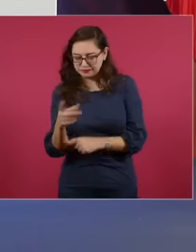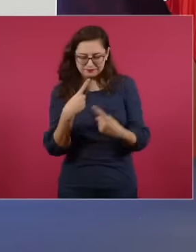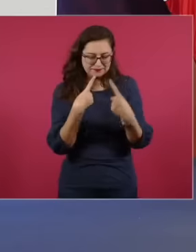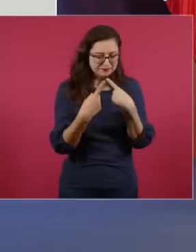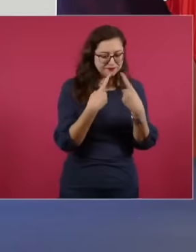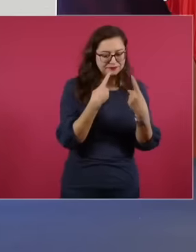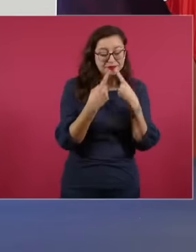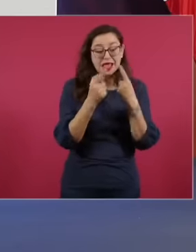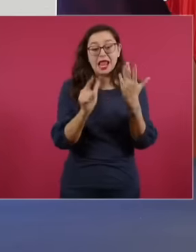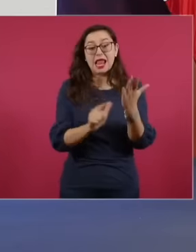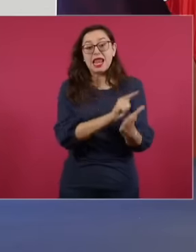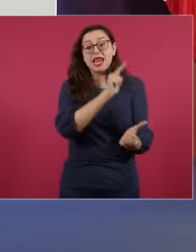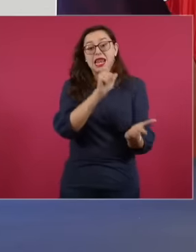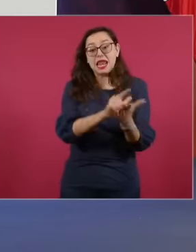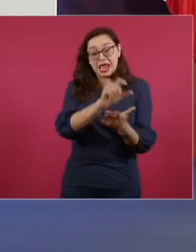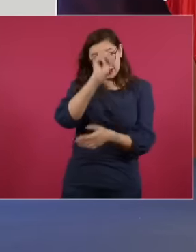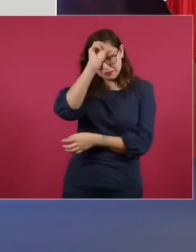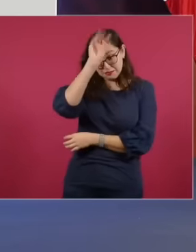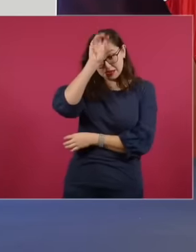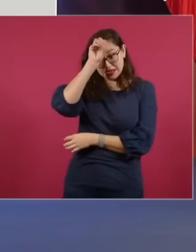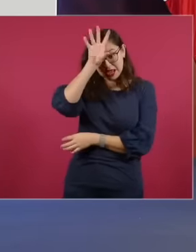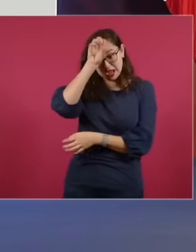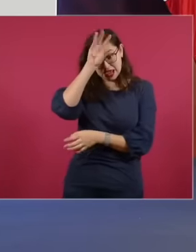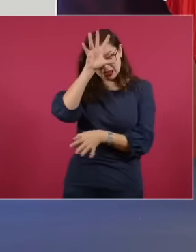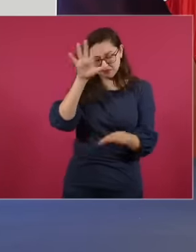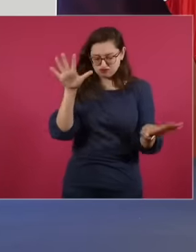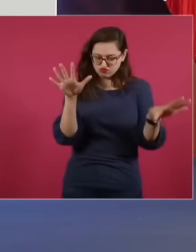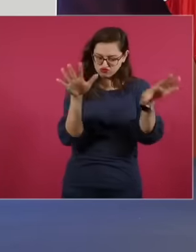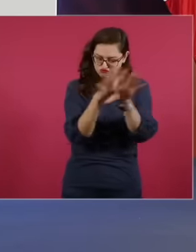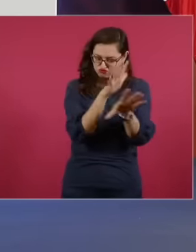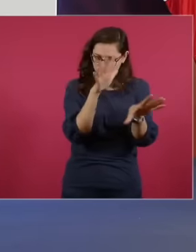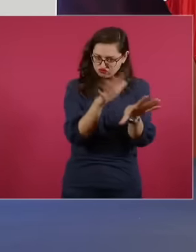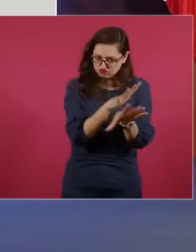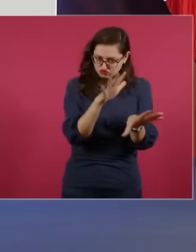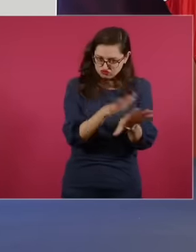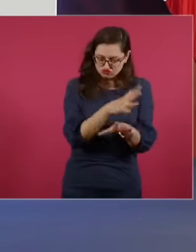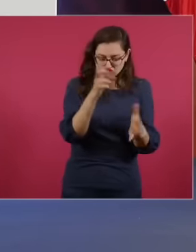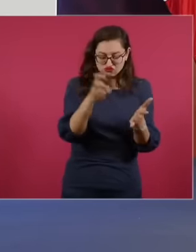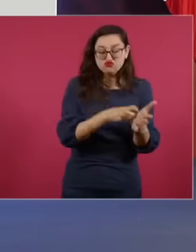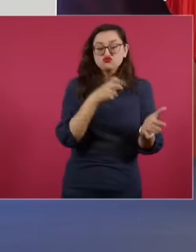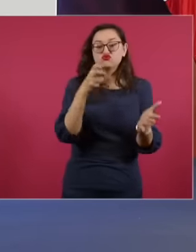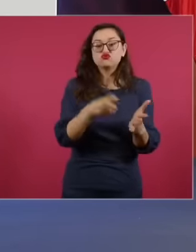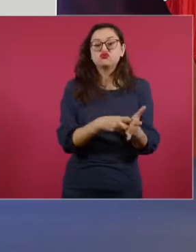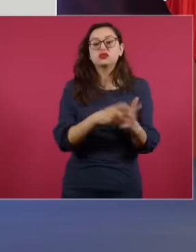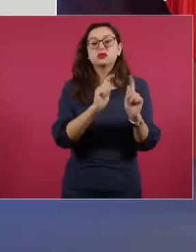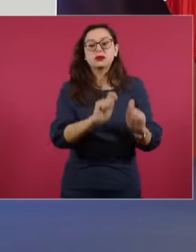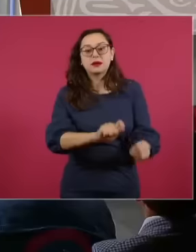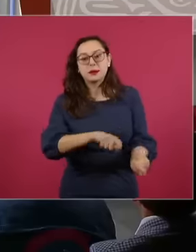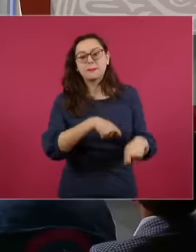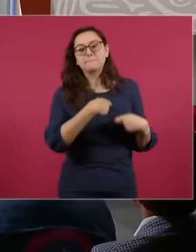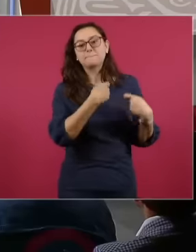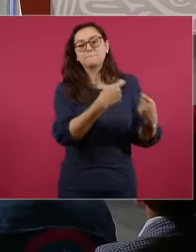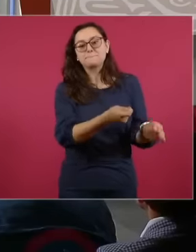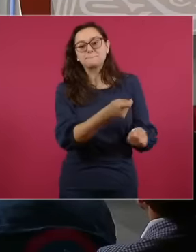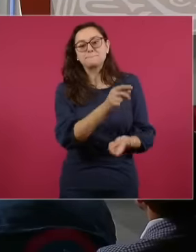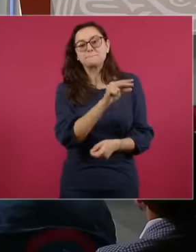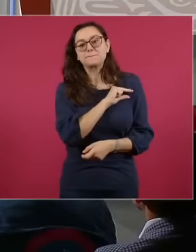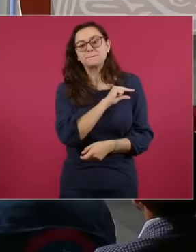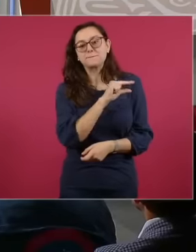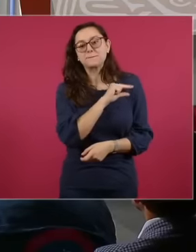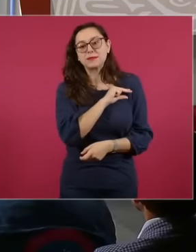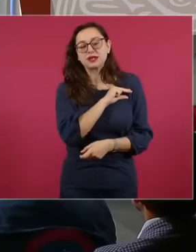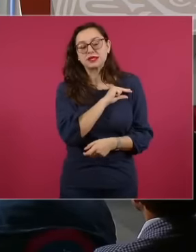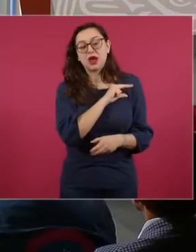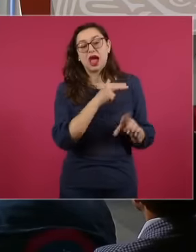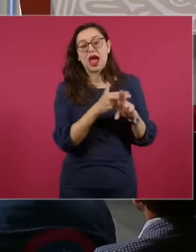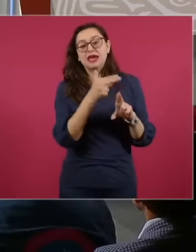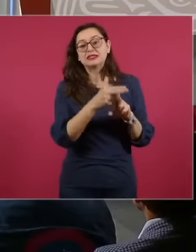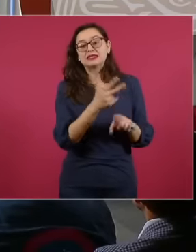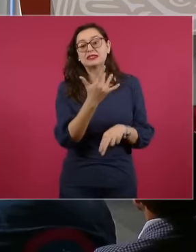mining law to grant concessions to individuals for up to 50 years for the